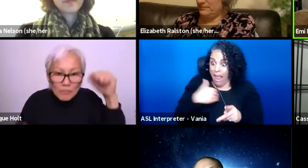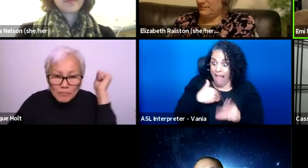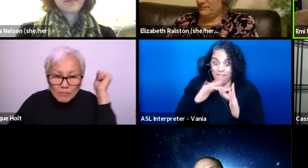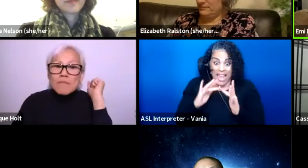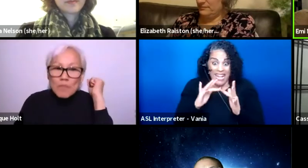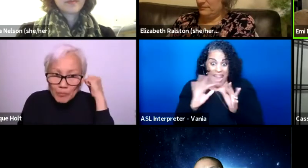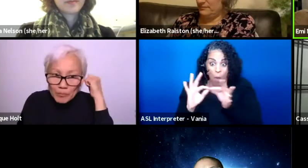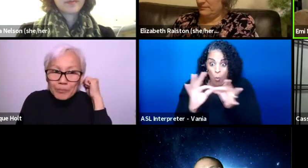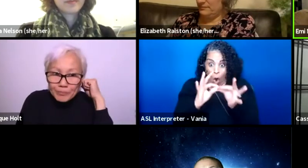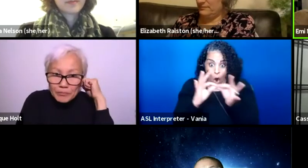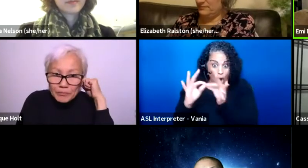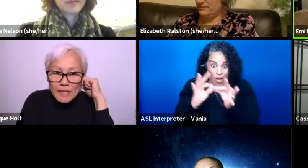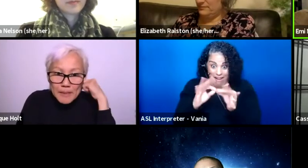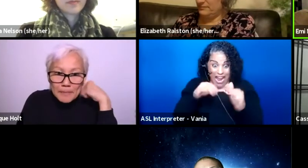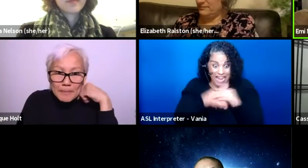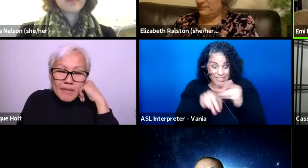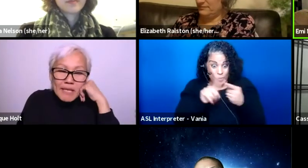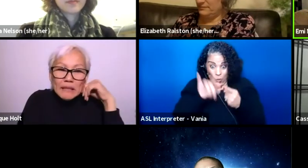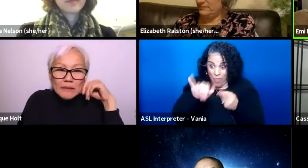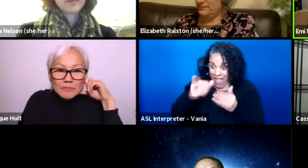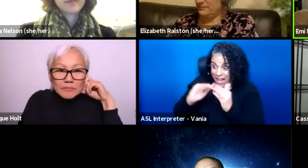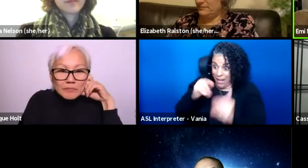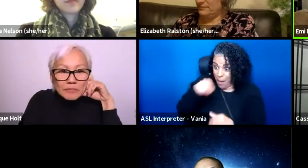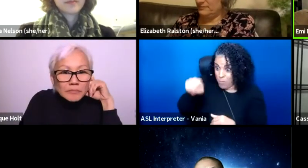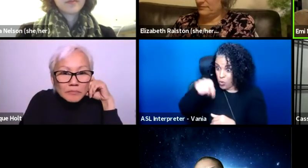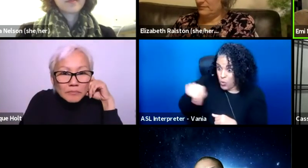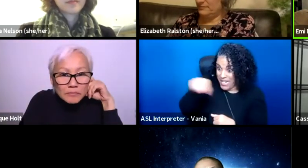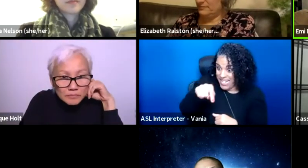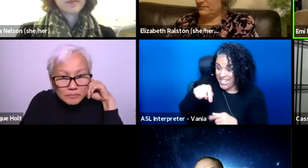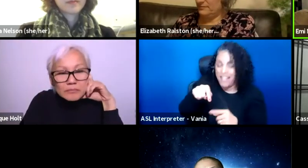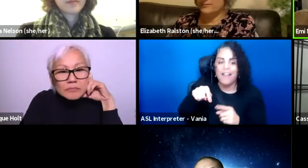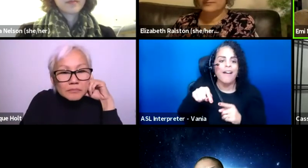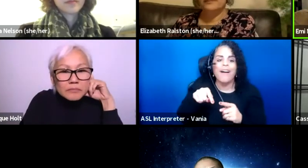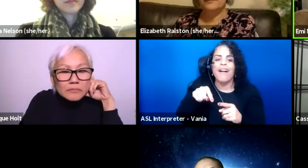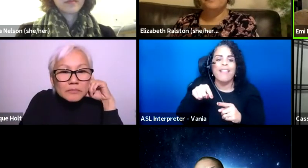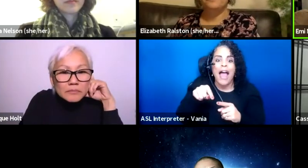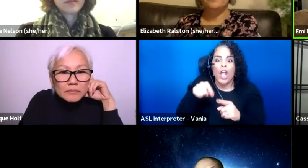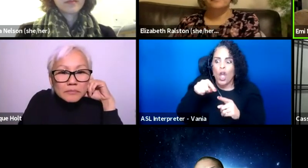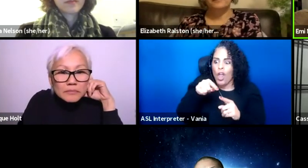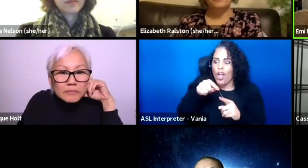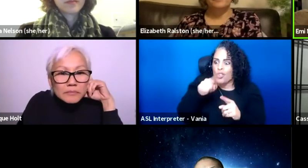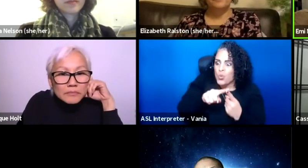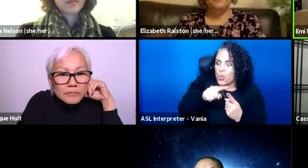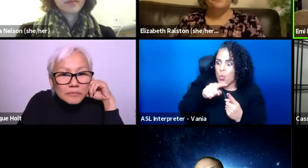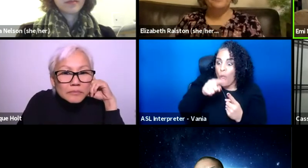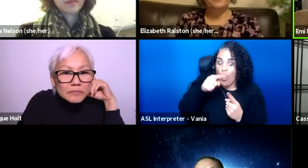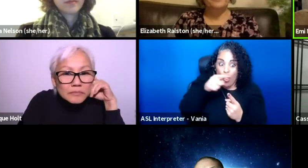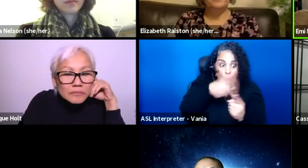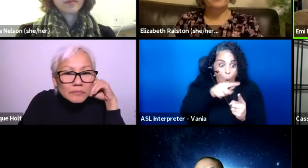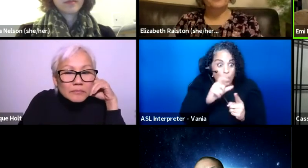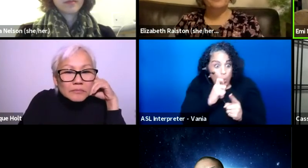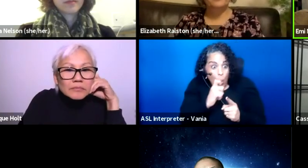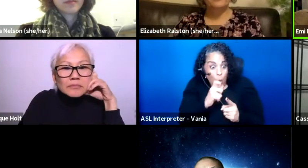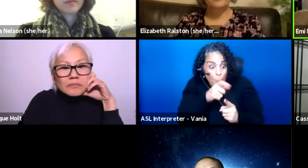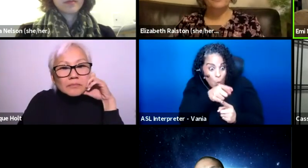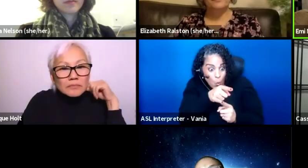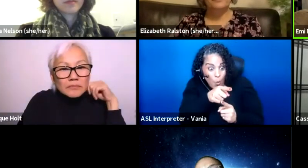and the access to the community, to those, like those who the theater companies are trying to serve